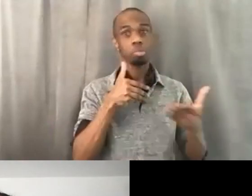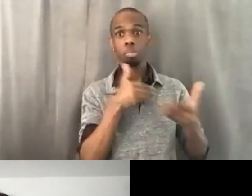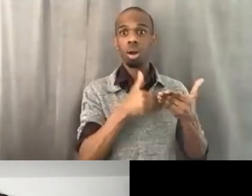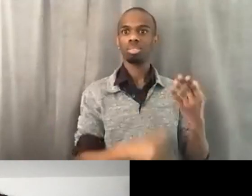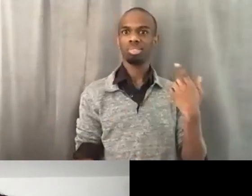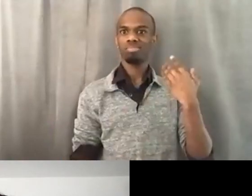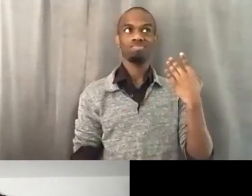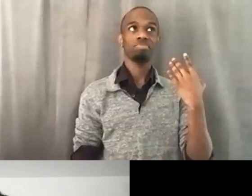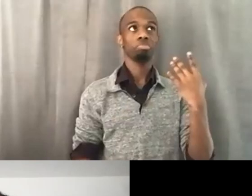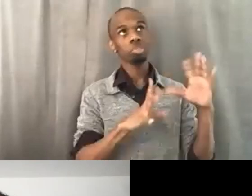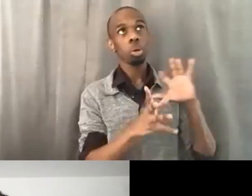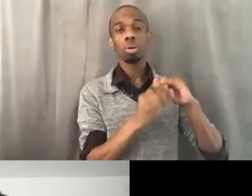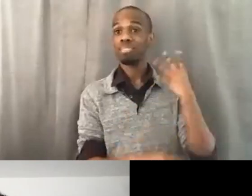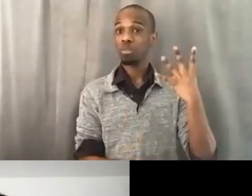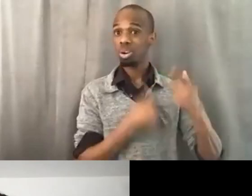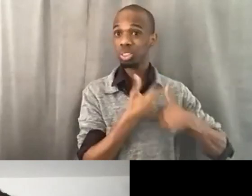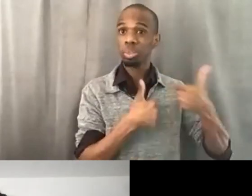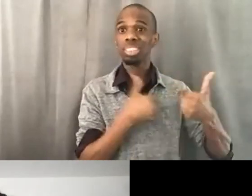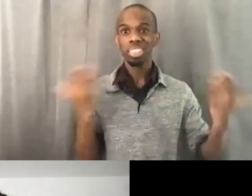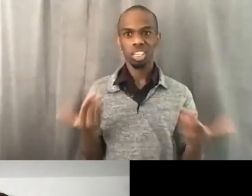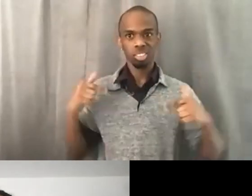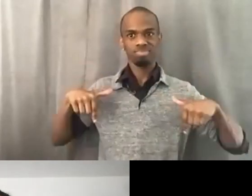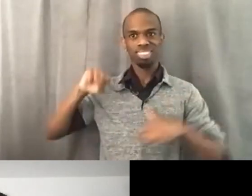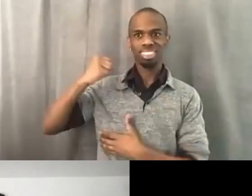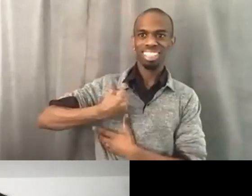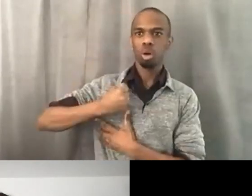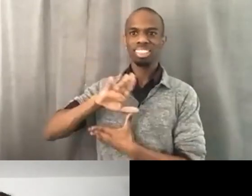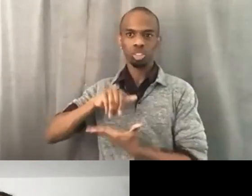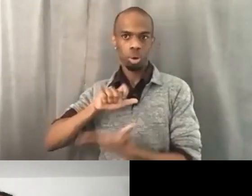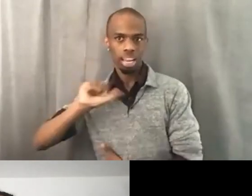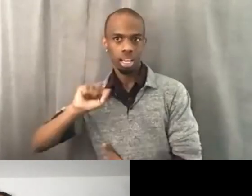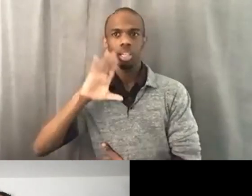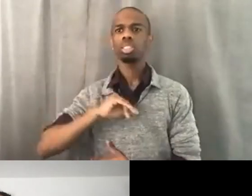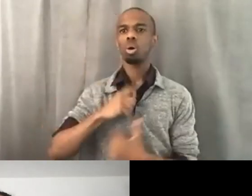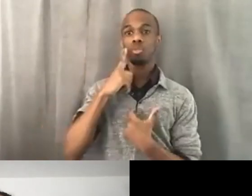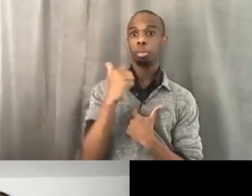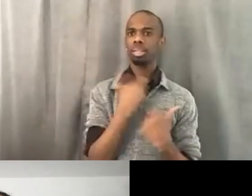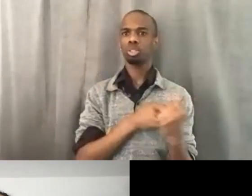And so, it means a lot for me to be able to really lean into my own personal one now.